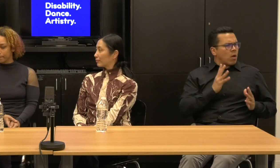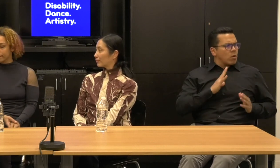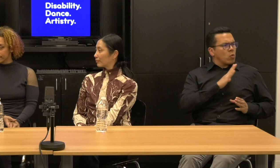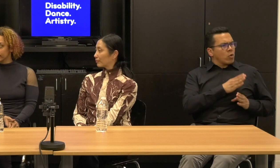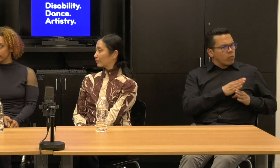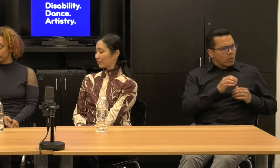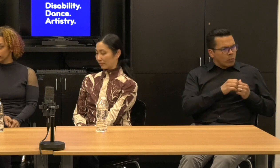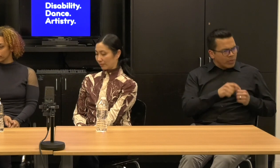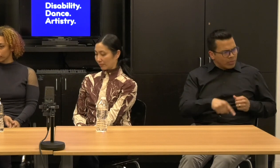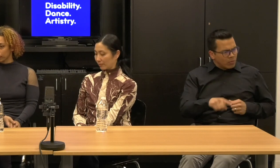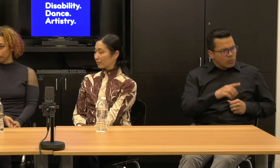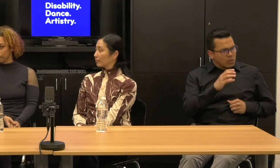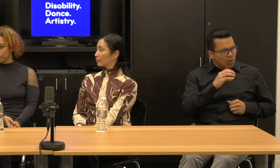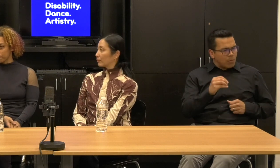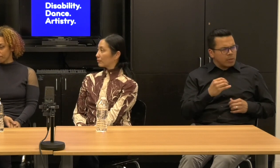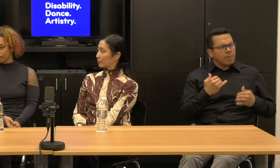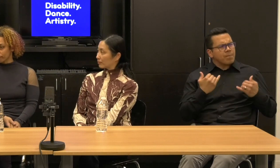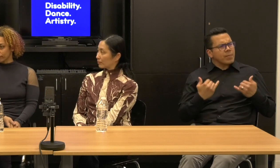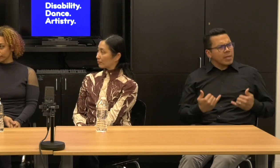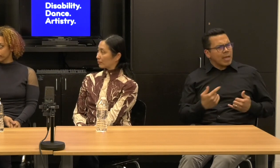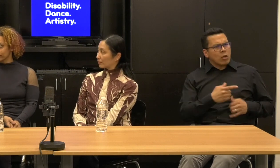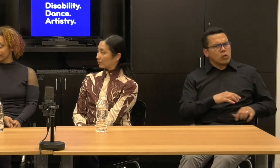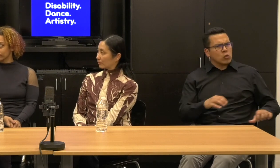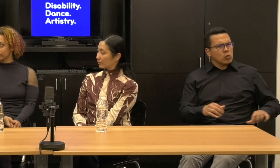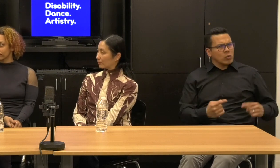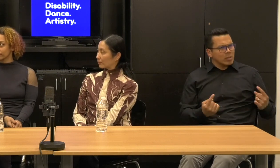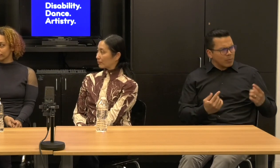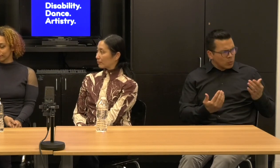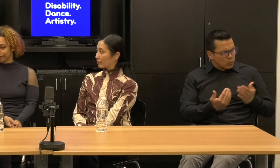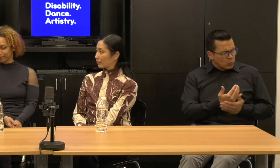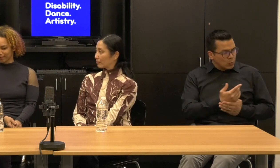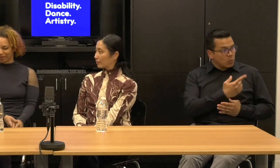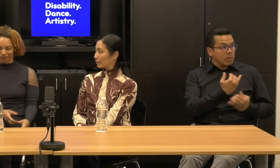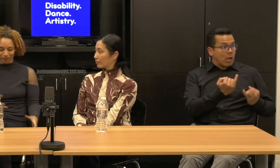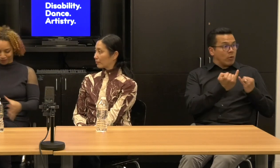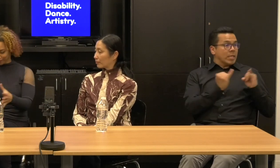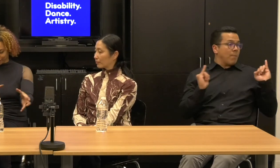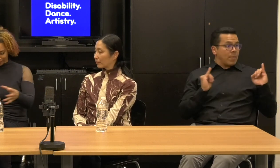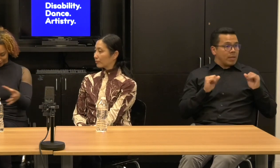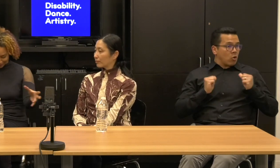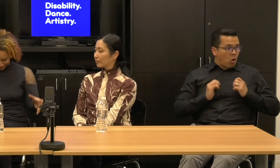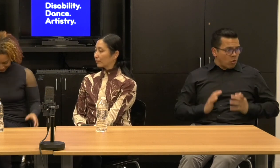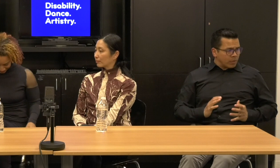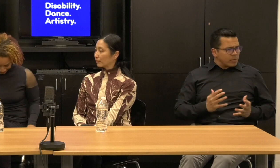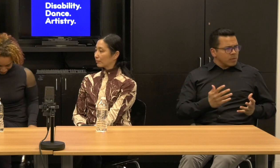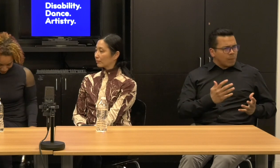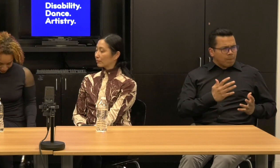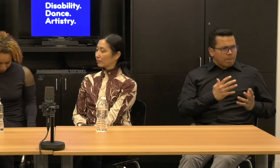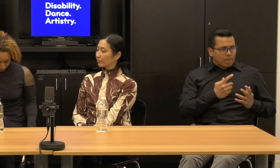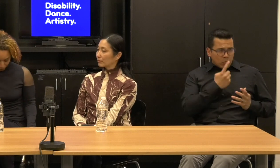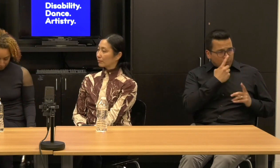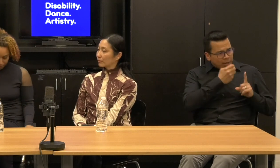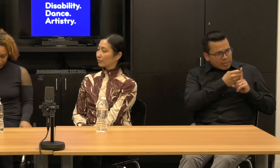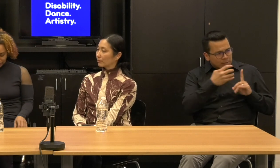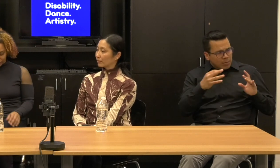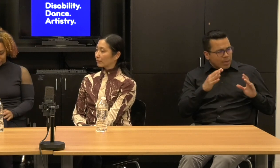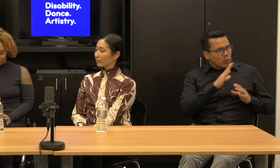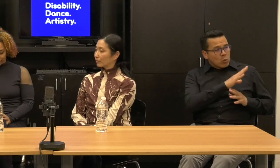then also now you're doing something new as an independent artist. Do you want to maybe talk a little bit about how your work is unique in the field?